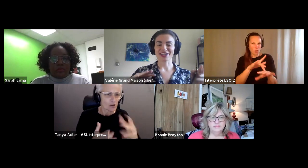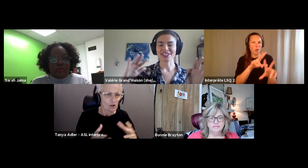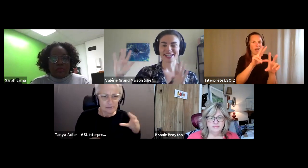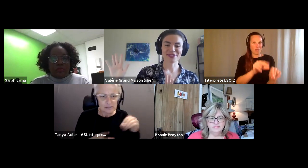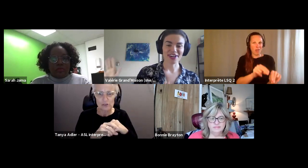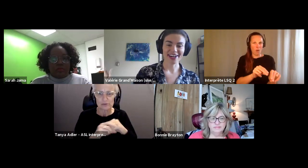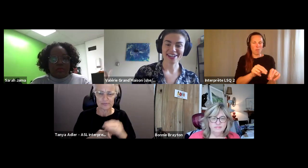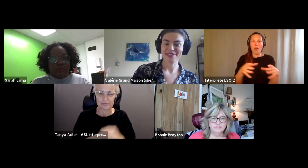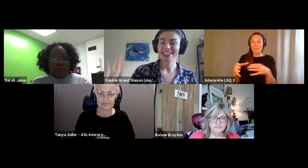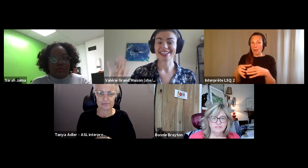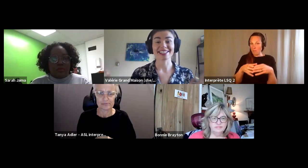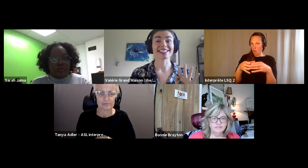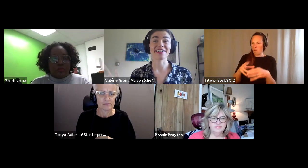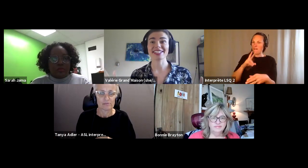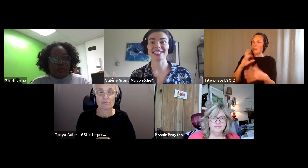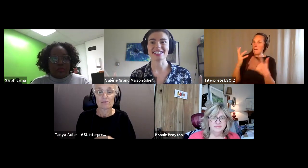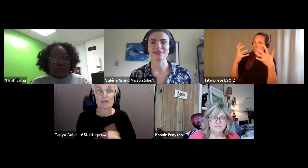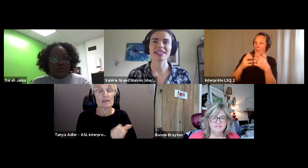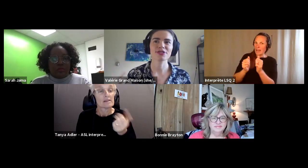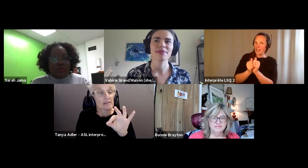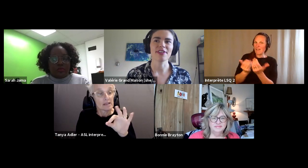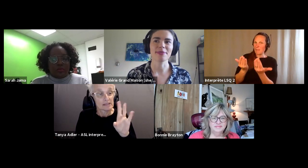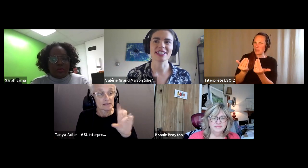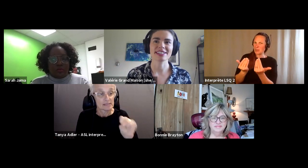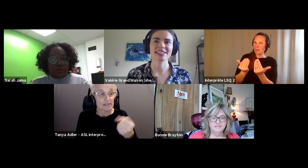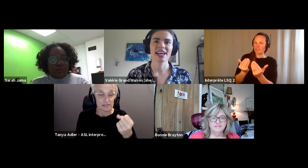Valérie Grand’Maison (she/elle): And at the same time, in the 1970s mainstream feminist.